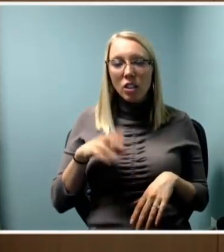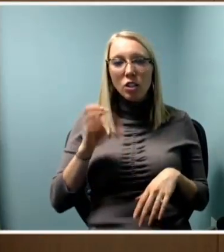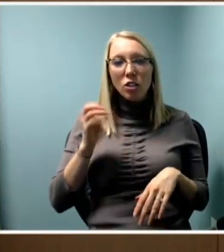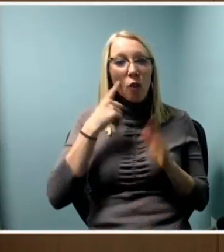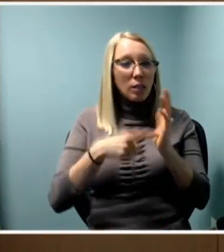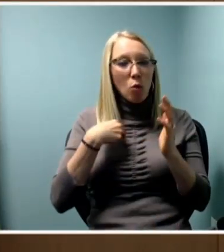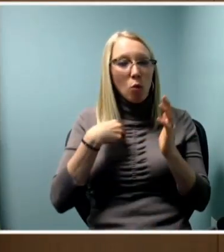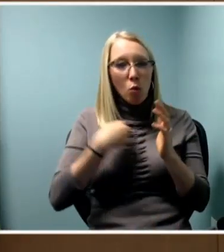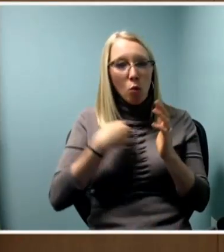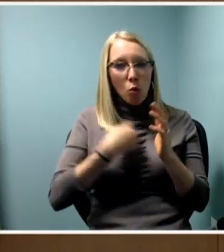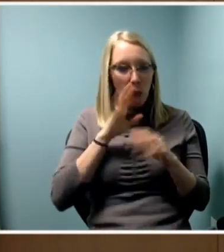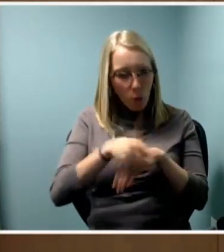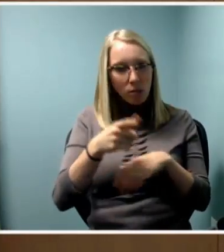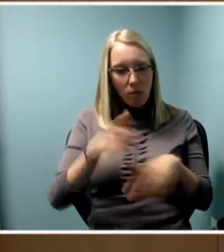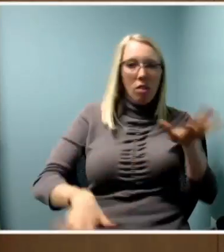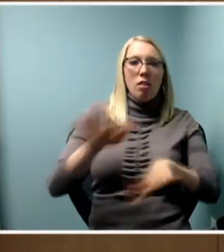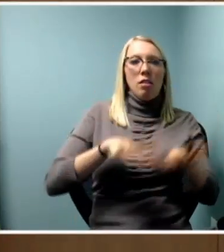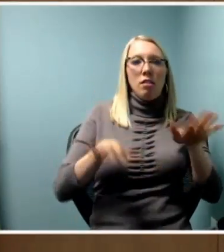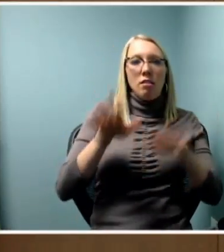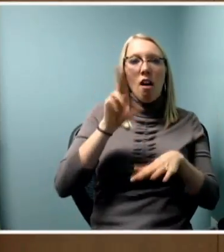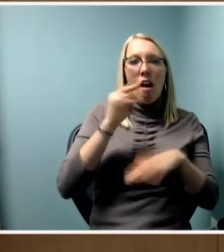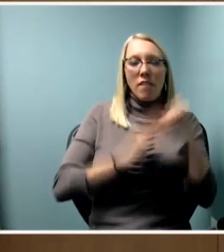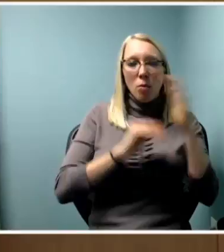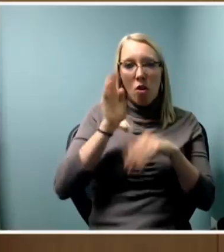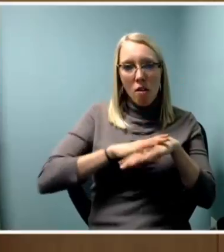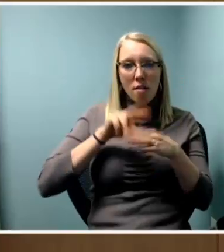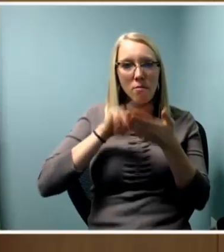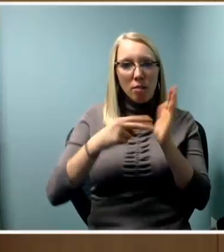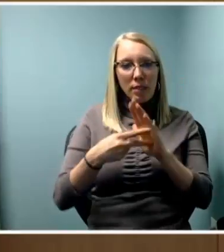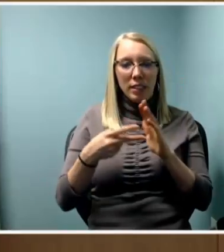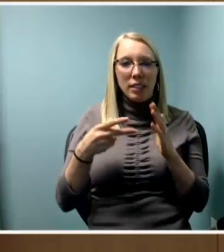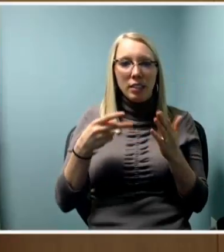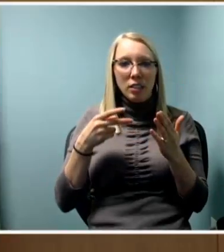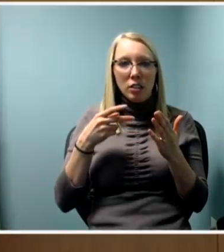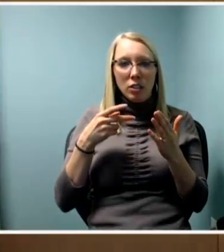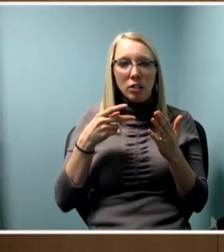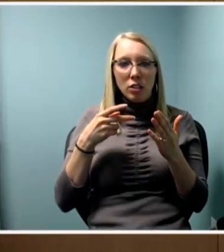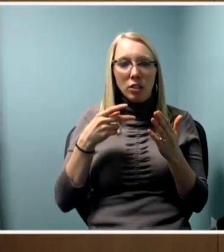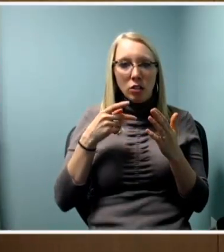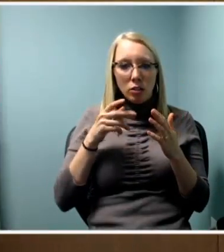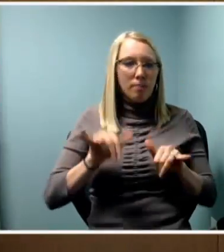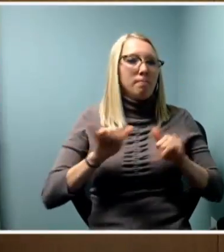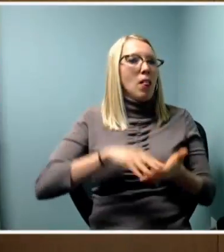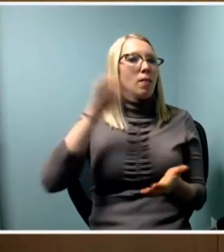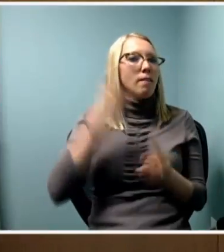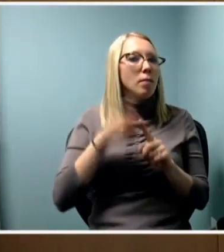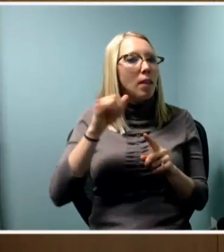in order to go forward, to have a place to go forward from and to not be afraid to mess up